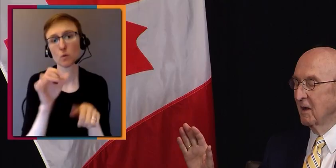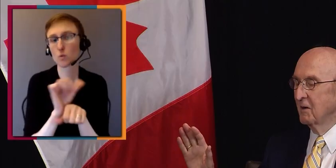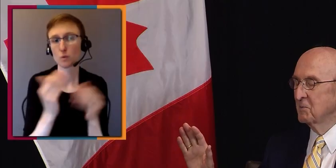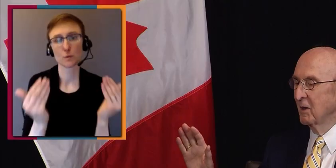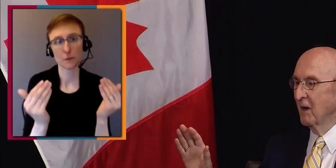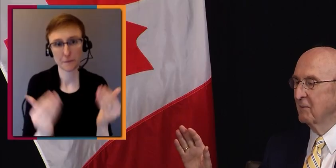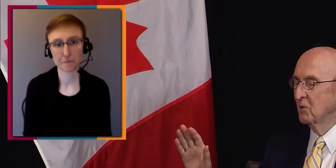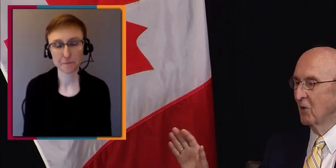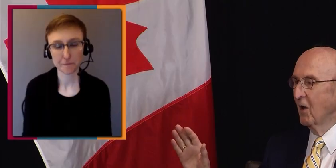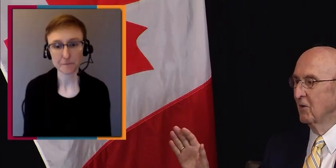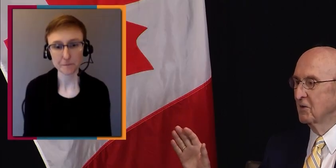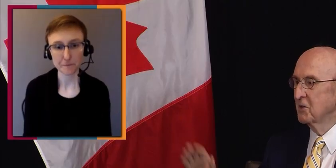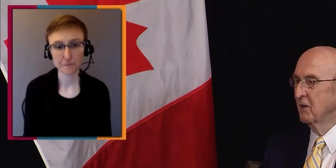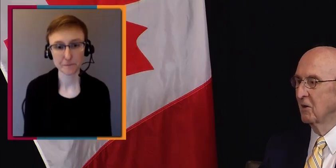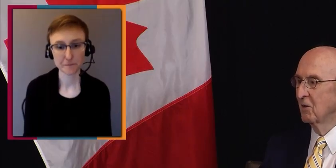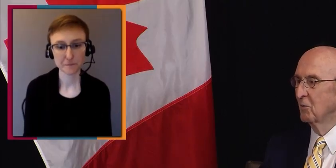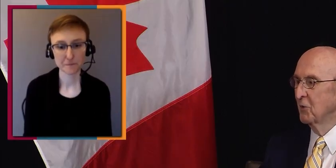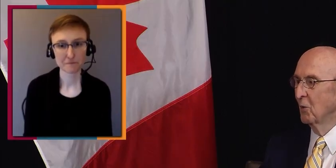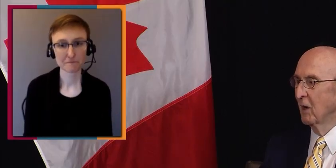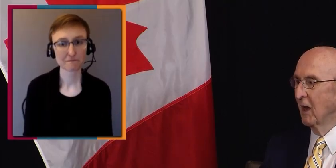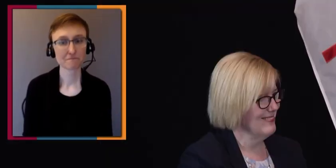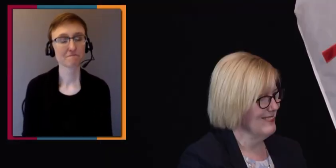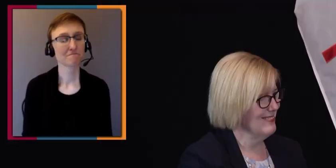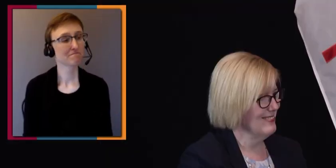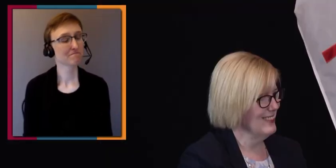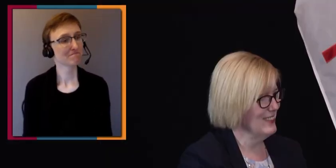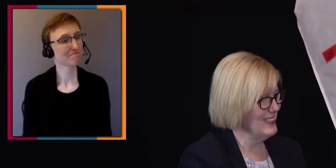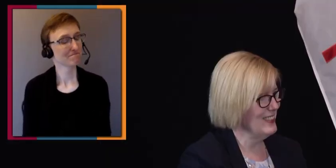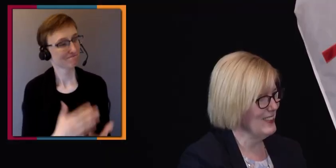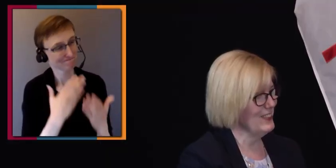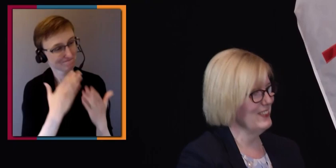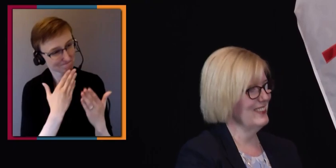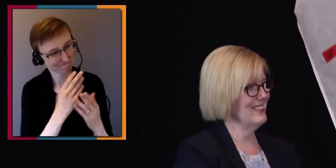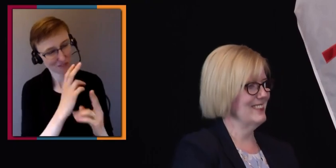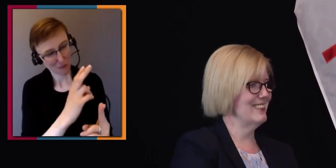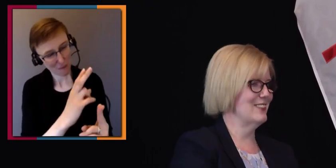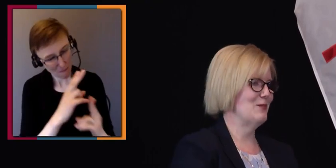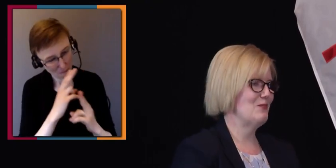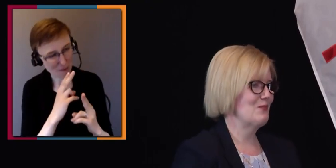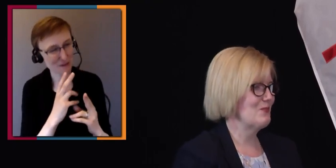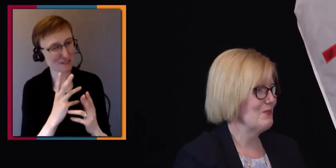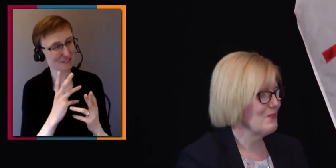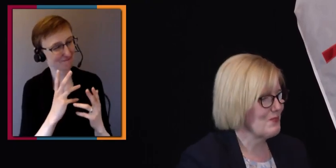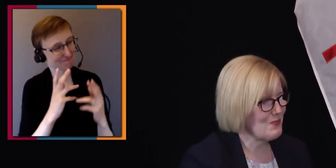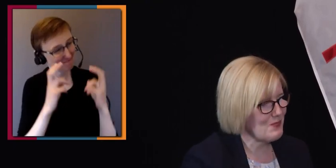It has been an absolute honour to sit here with you again... You too. - ...and especially at what turns out to be today,